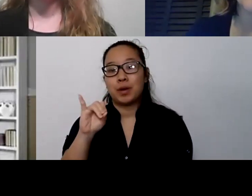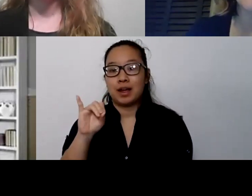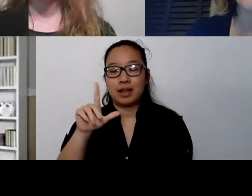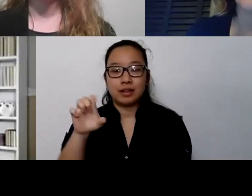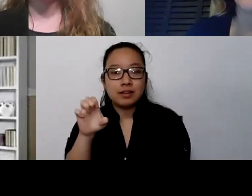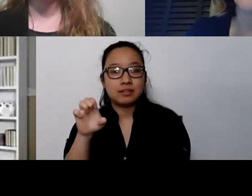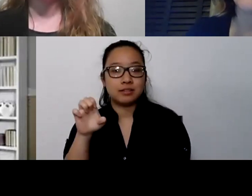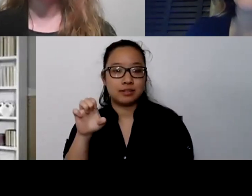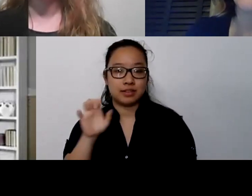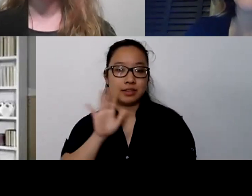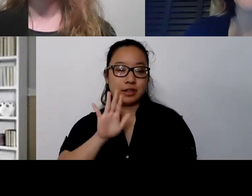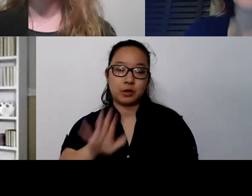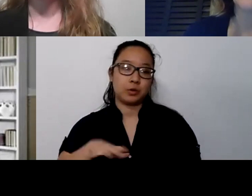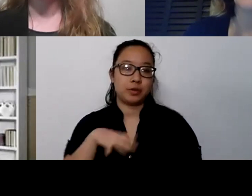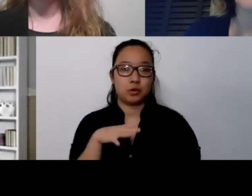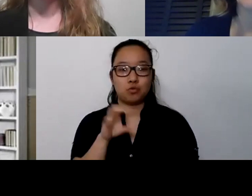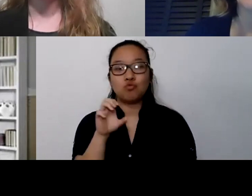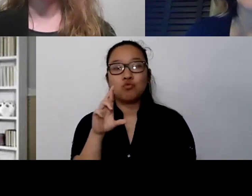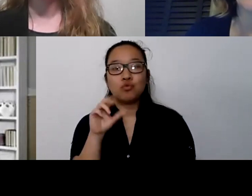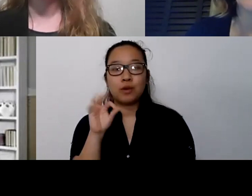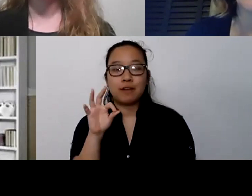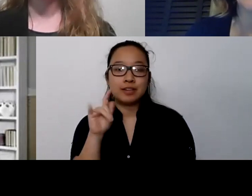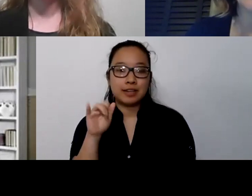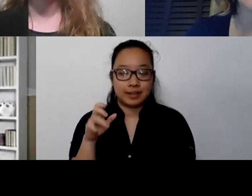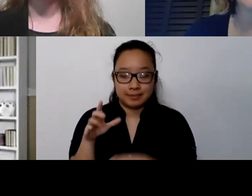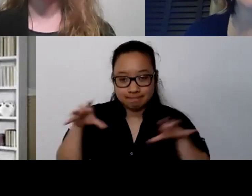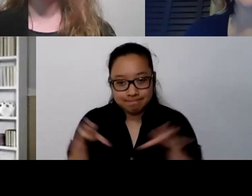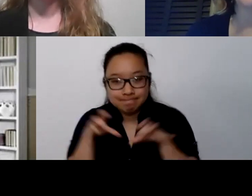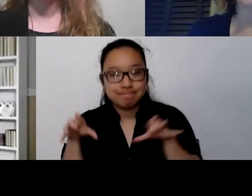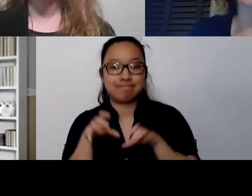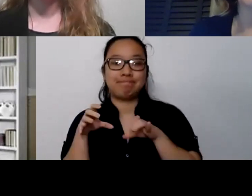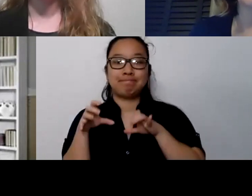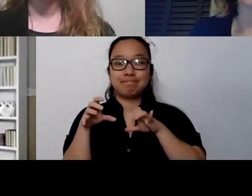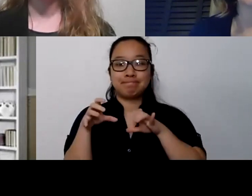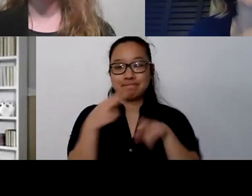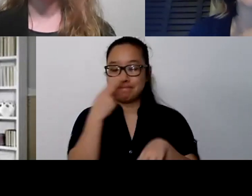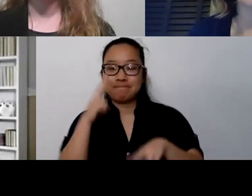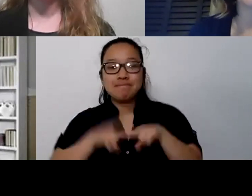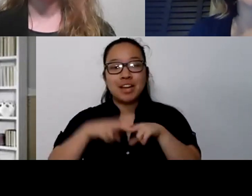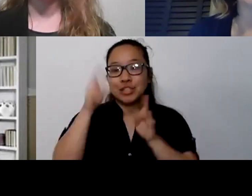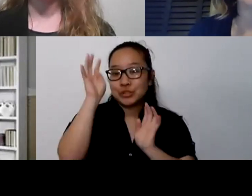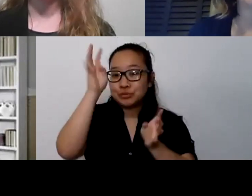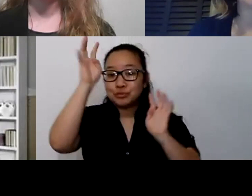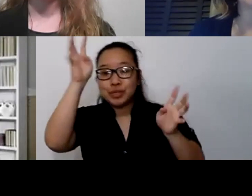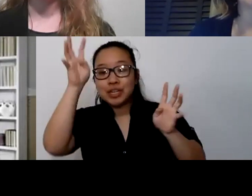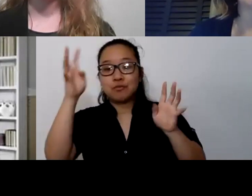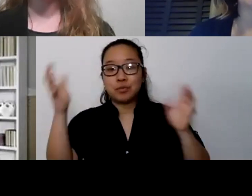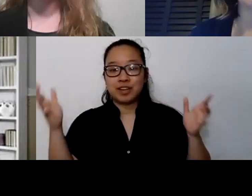So, I think that's another way that we can, again, take something creative out of a hardship.